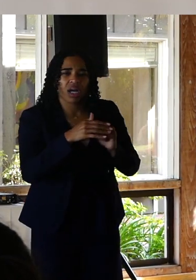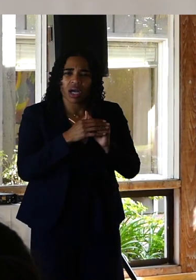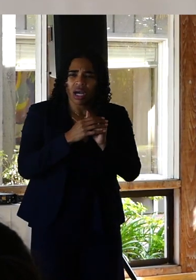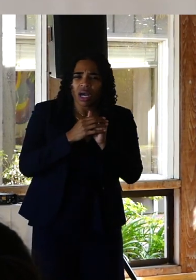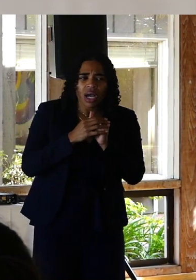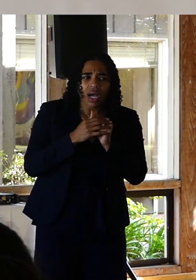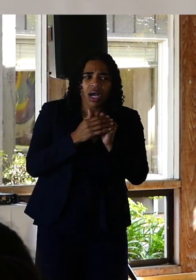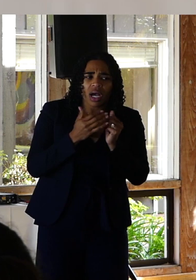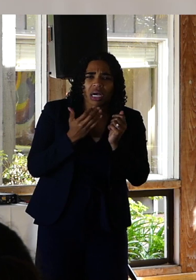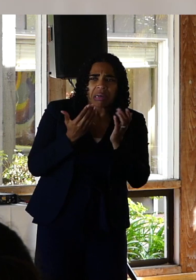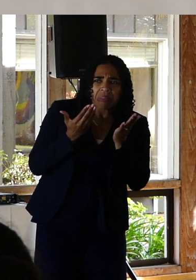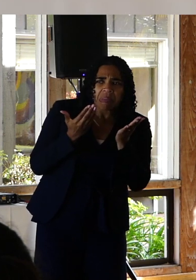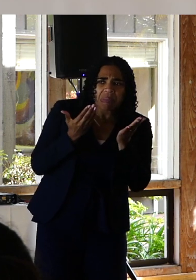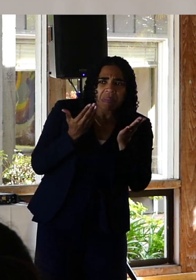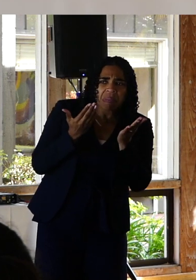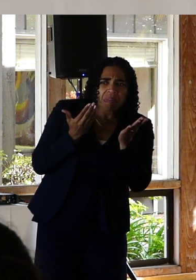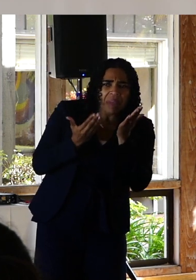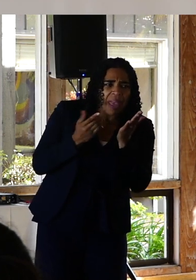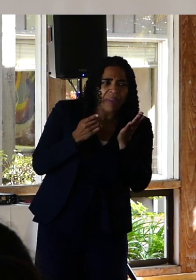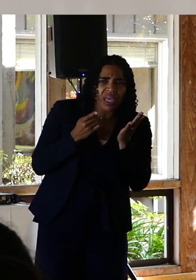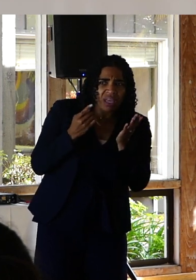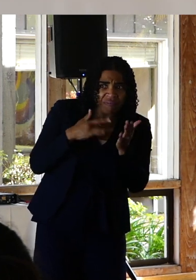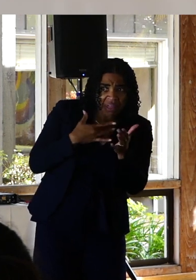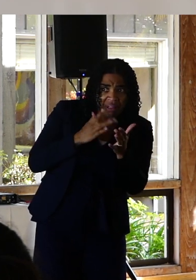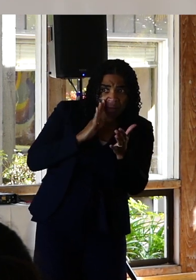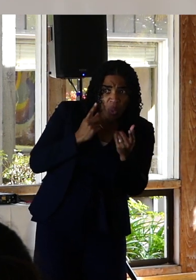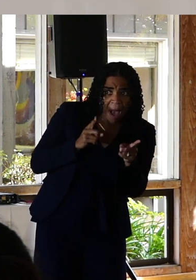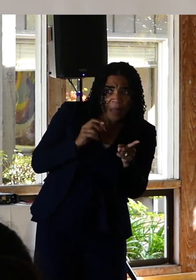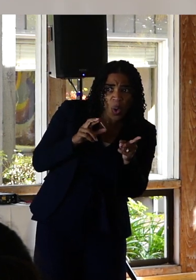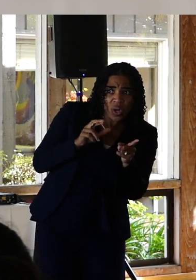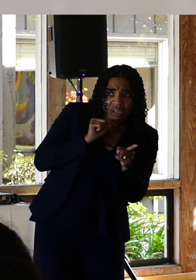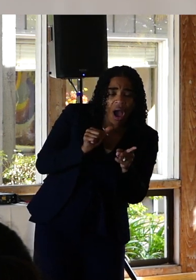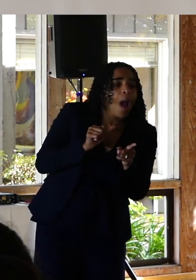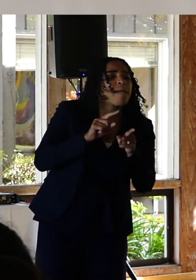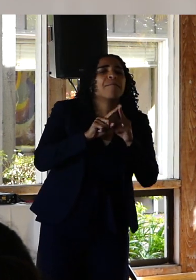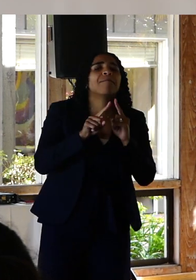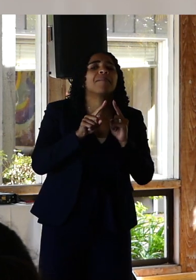room for reasonable doubt there. But there are ways to address that without